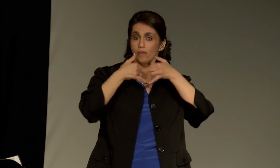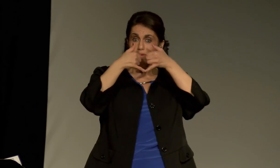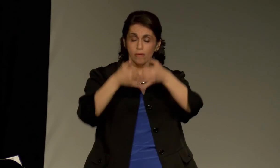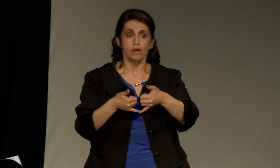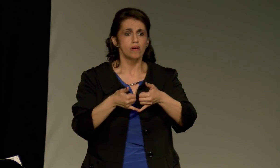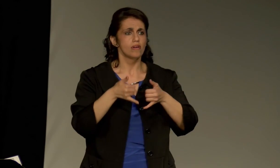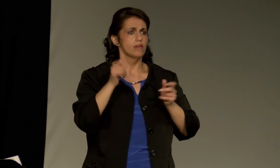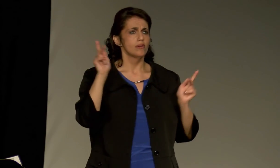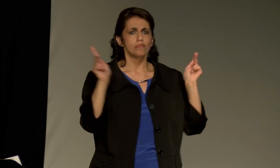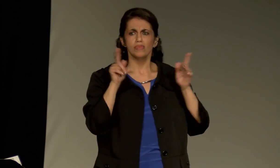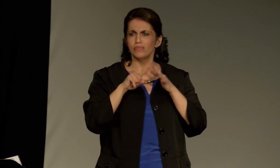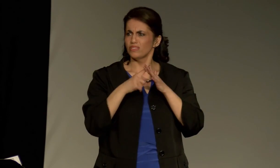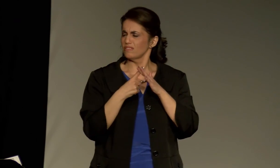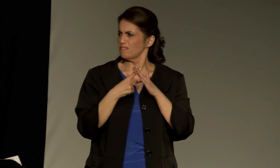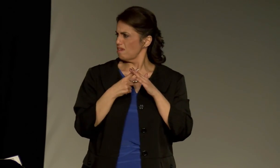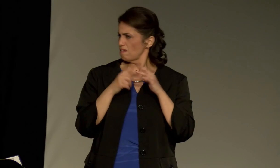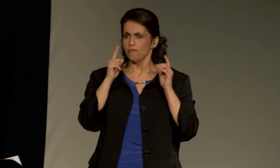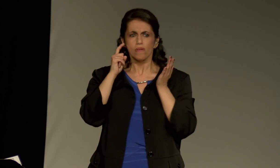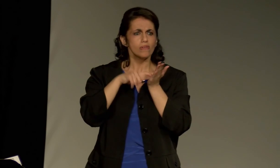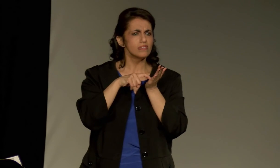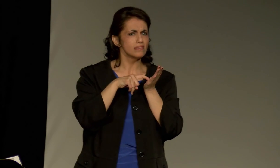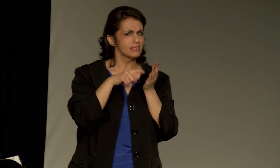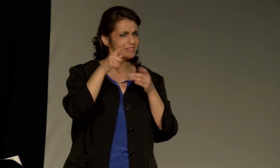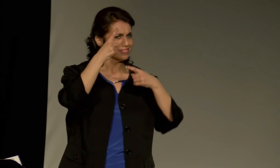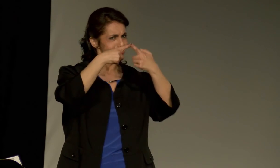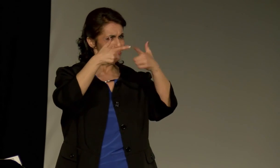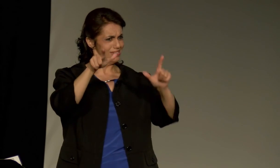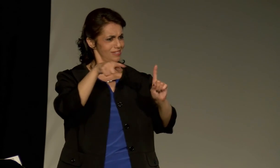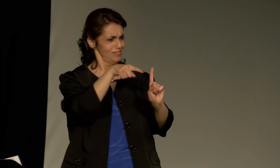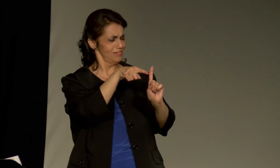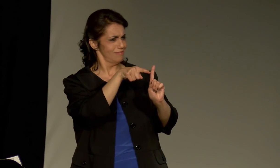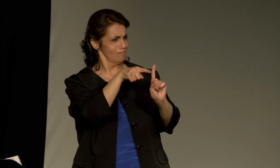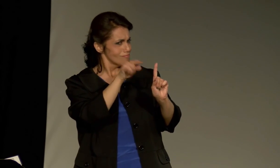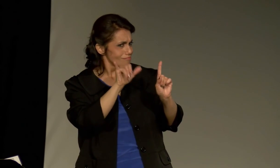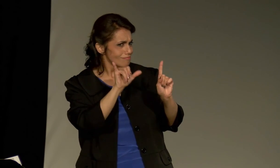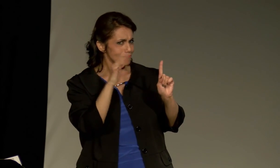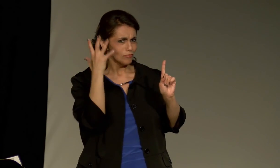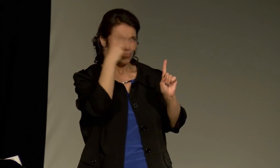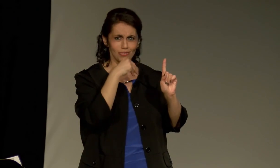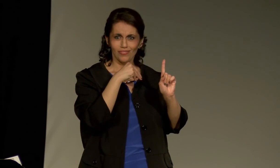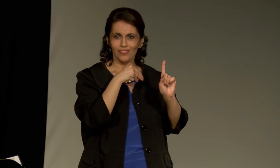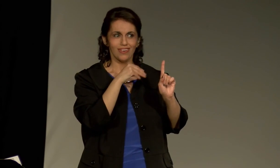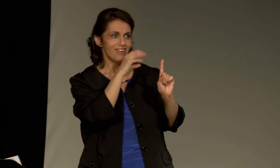After the movie was released, and Marlee Matlin won her award, people began to take more notice